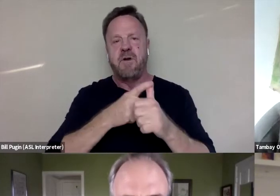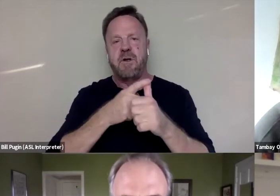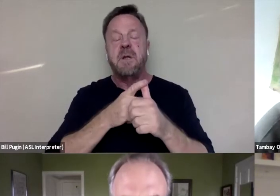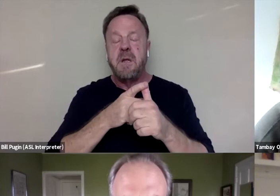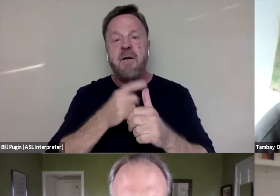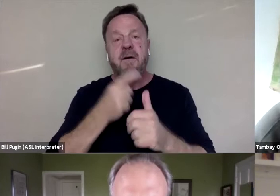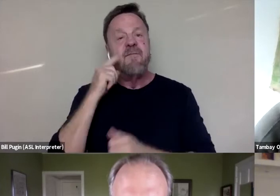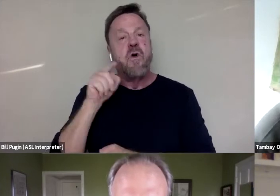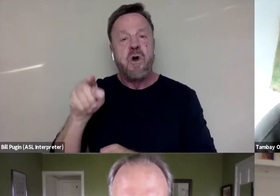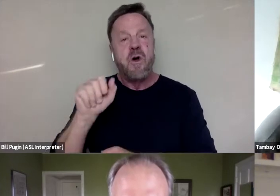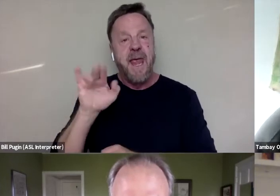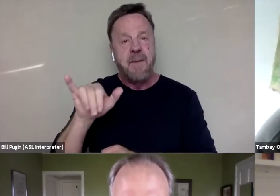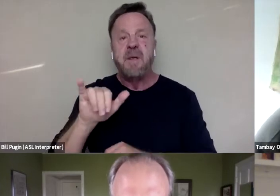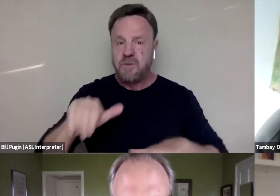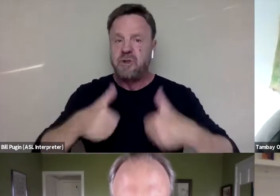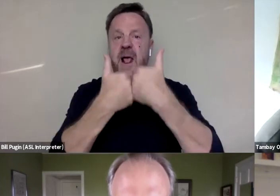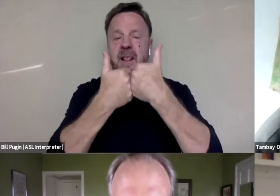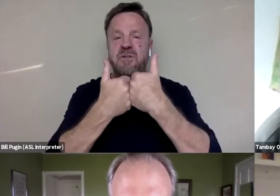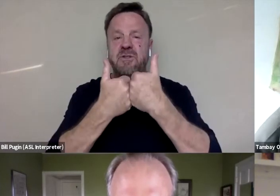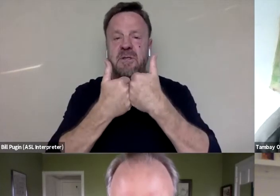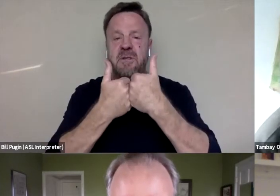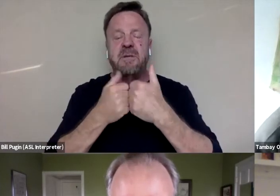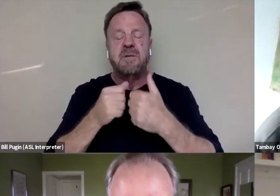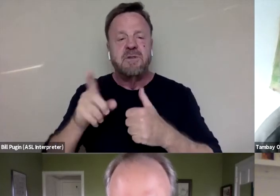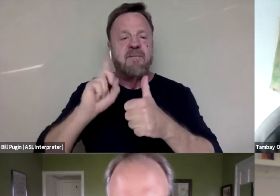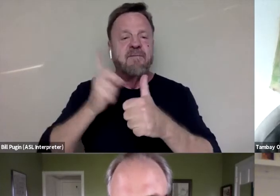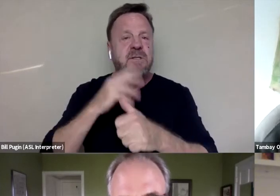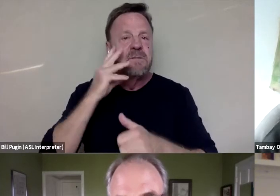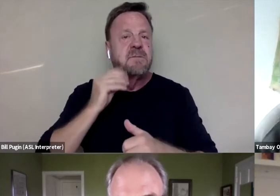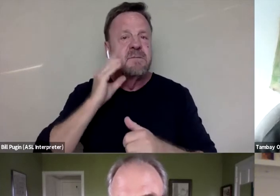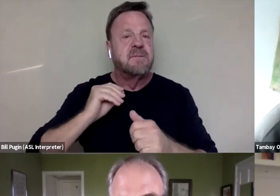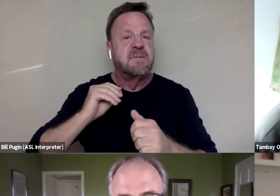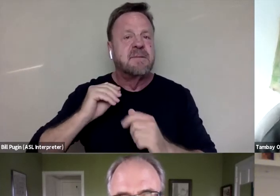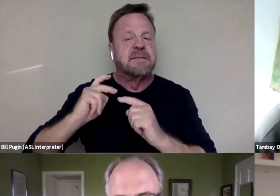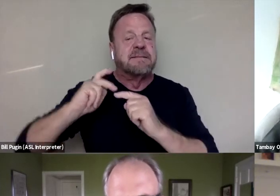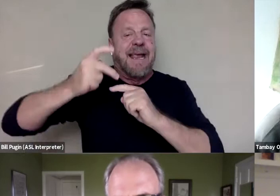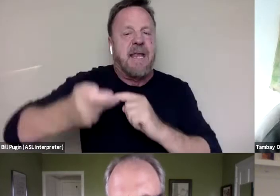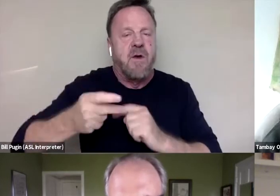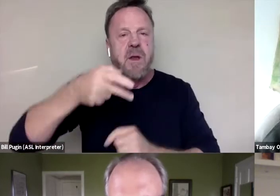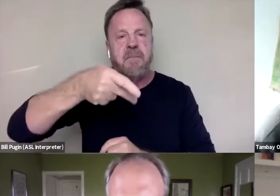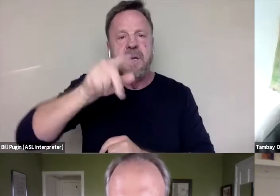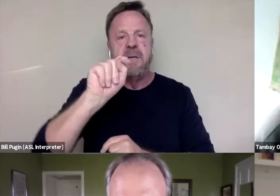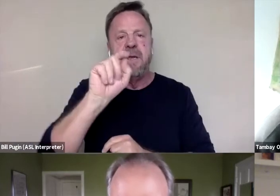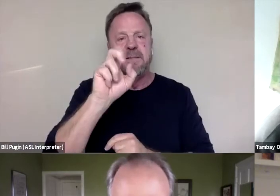And Amy first experienced secondary PTSD. When we were making "The Invisible War",